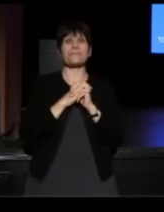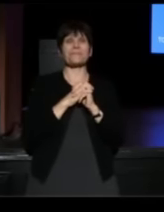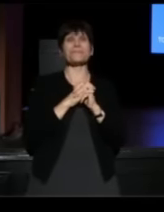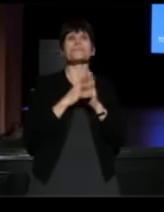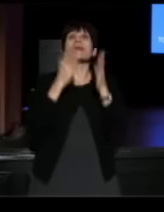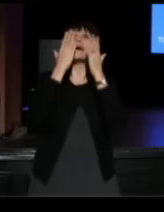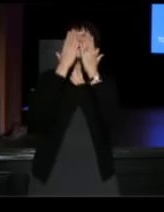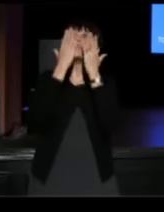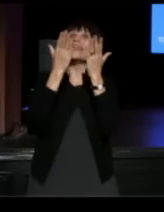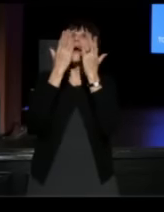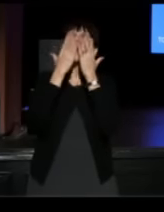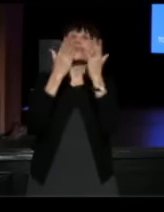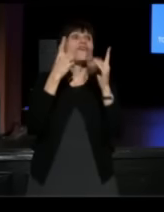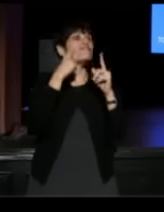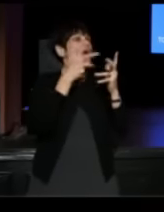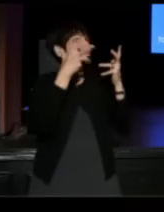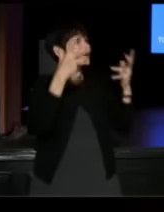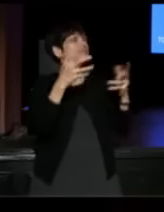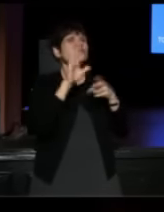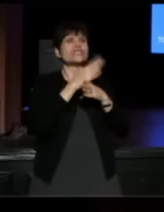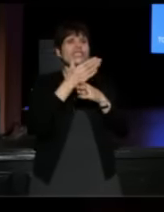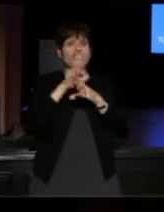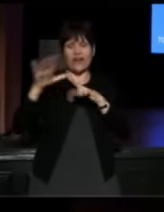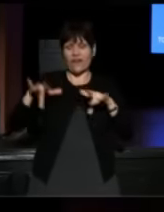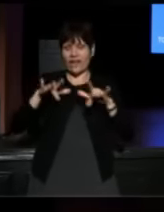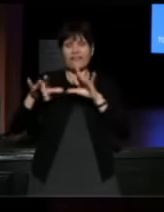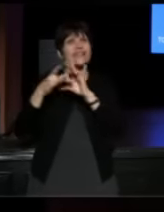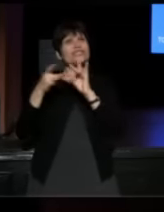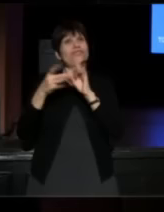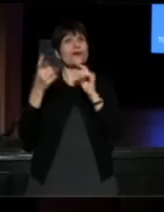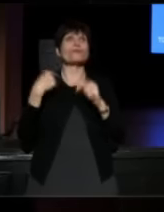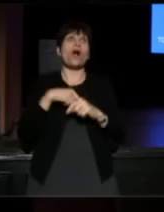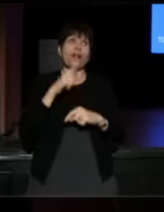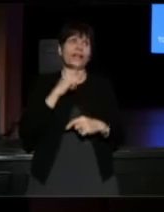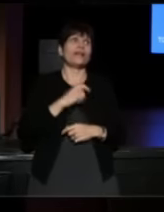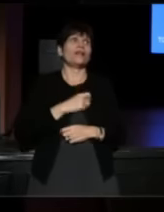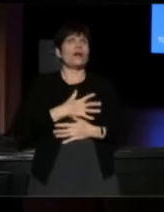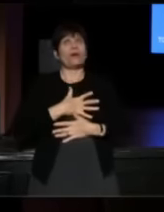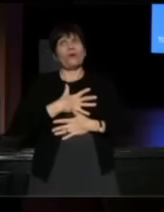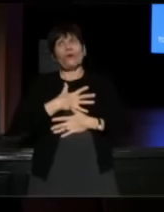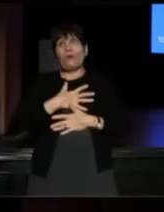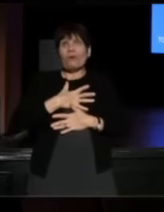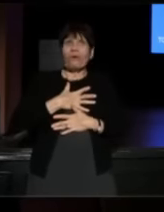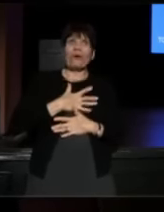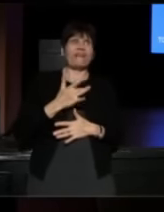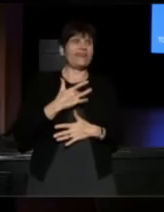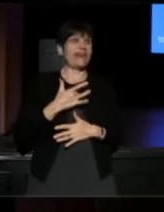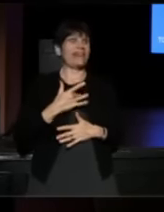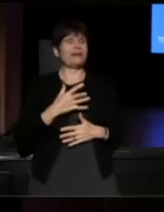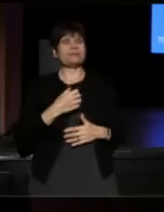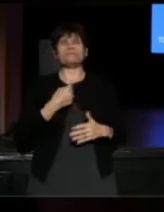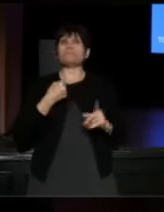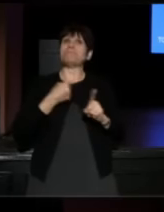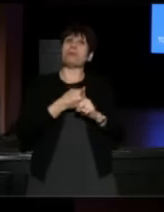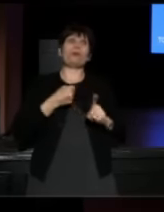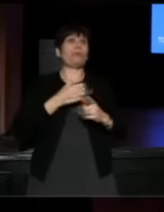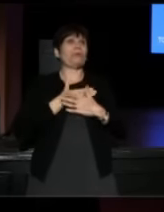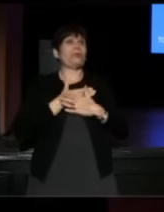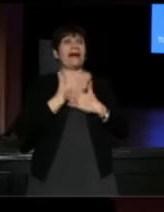Thank you, thank you Dave, for sharing those stories with us. I think we were all getting a little choked up. Thanks for all that Story Corps is doing.